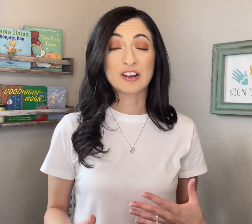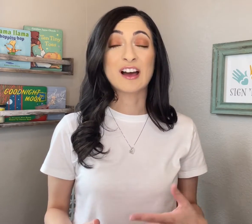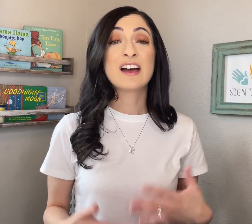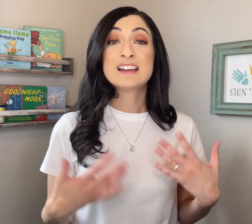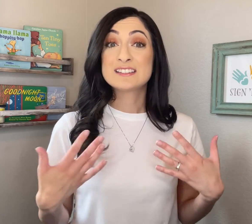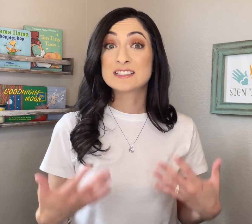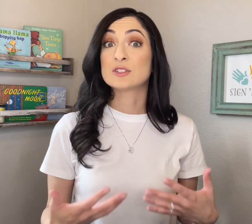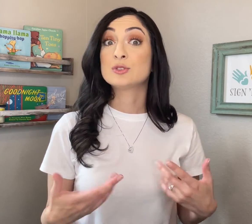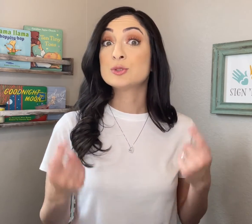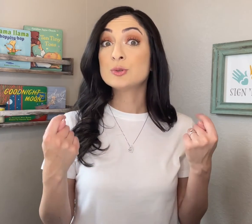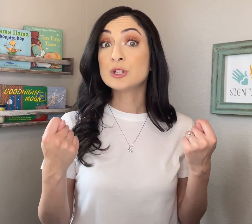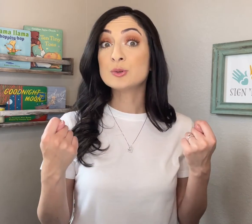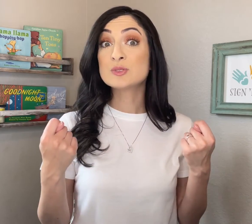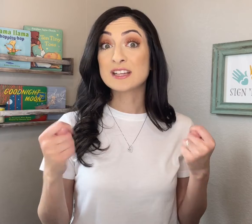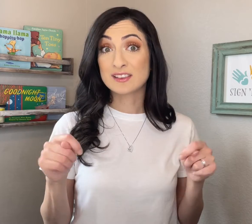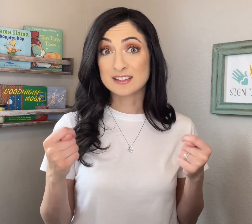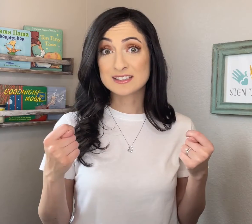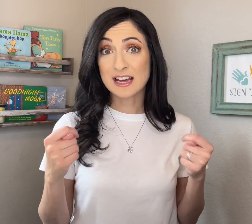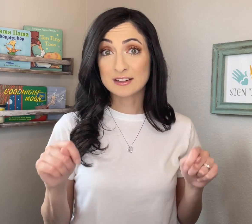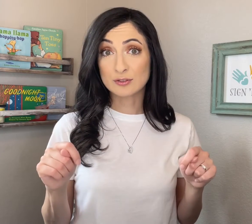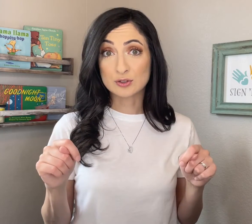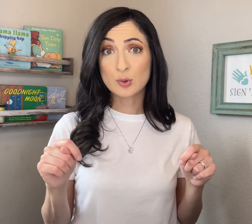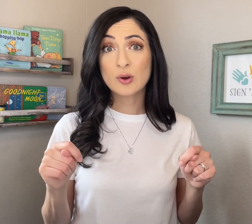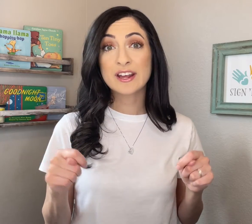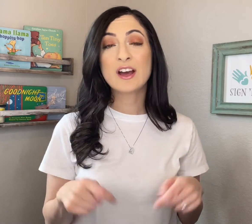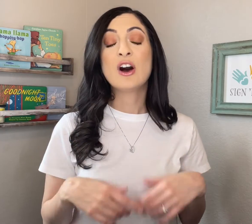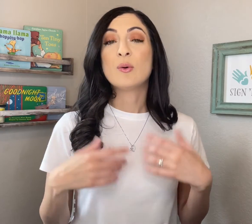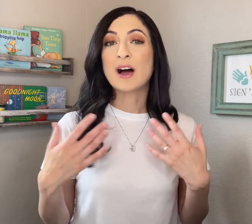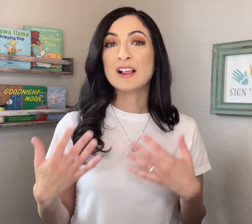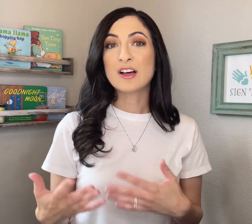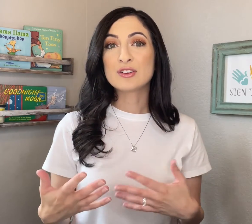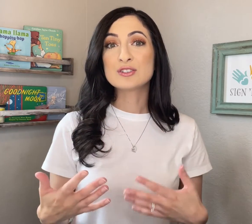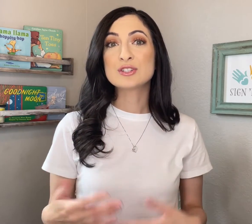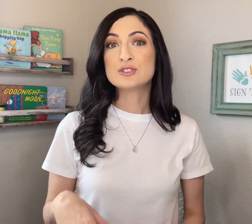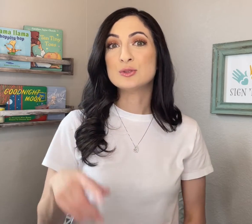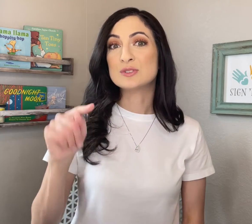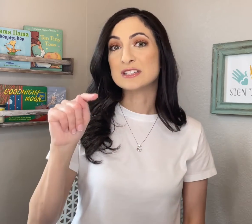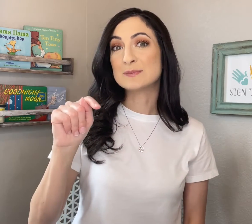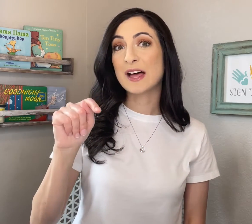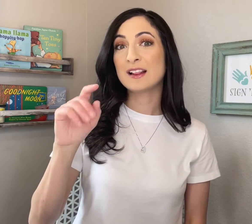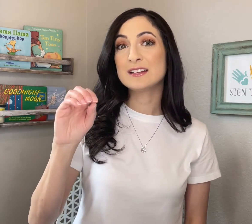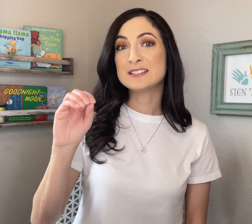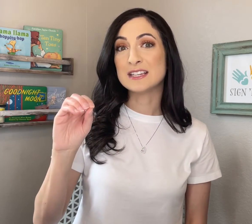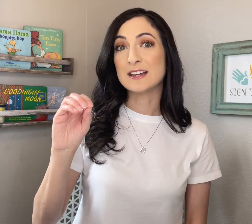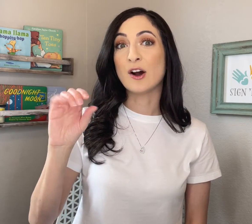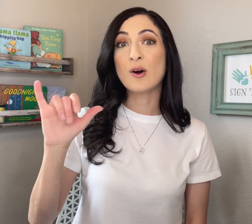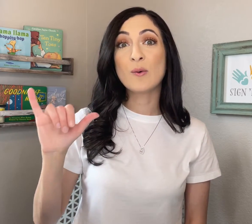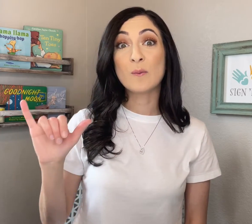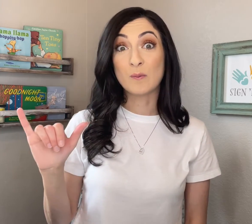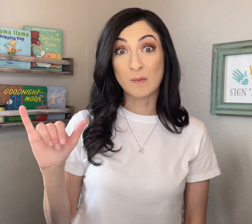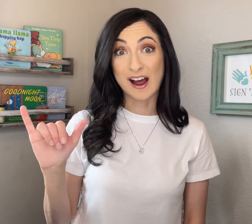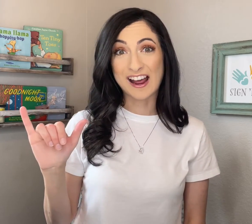still do use this sign for "toy," while others choose to spell T-O-Y.